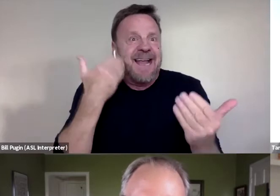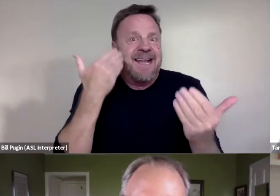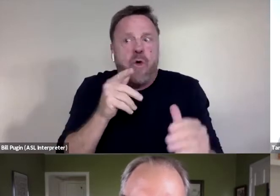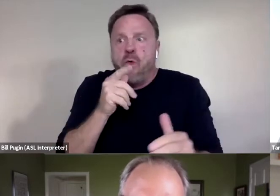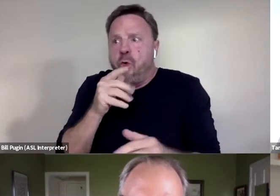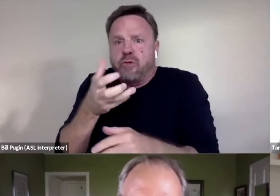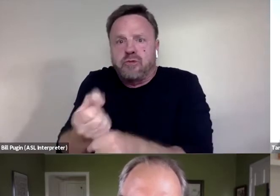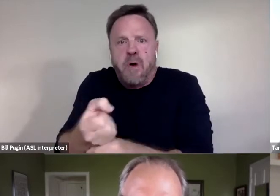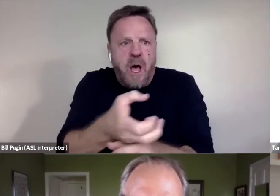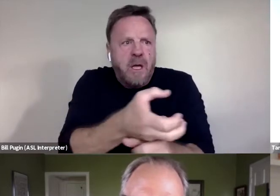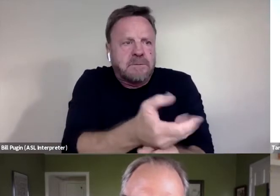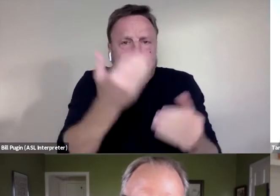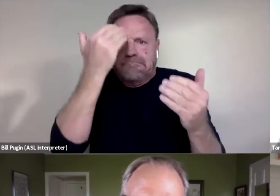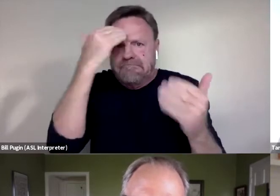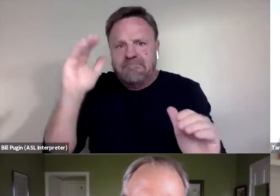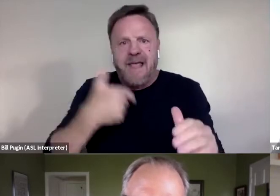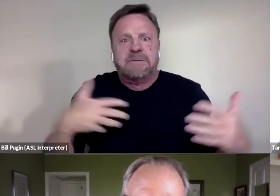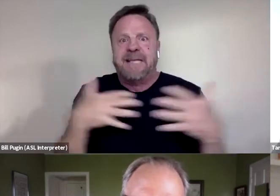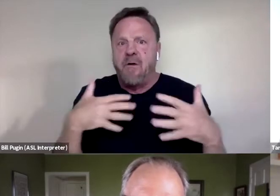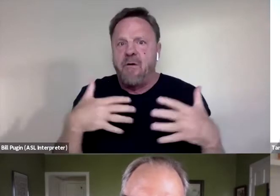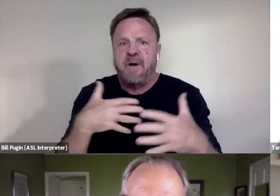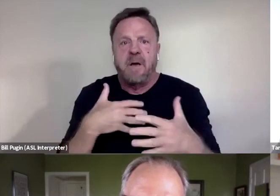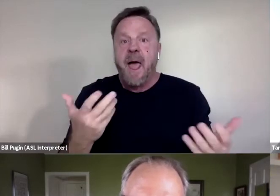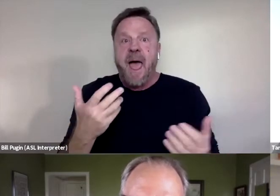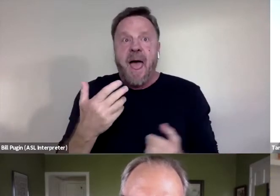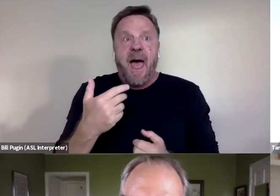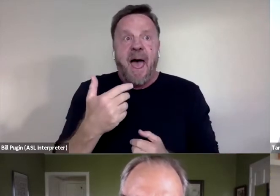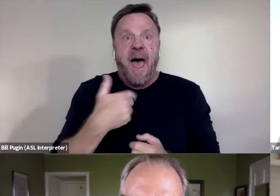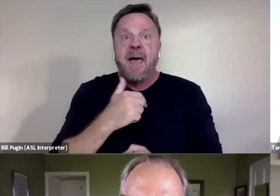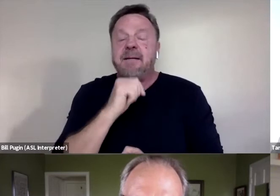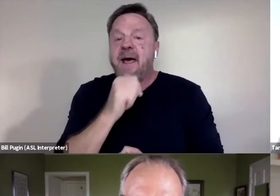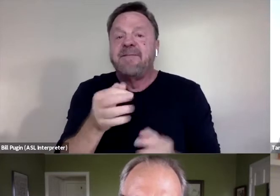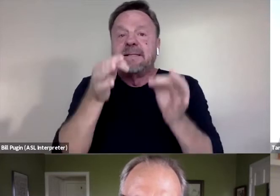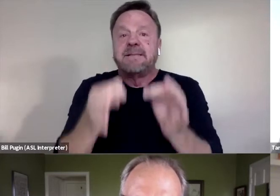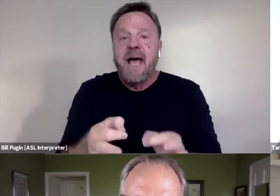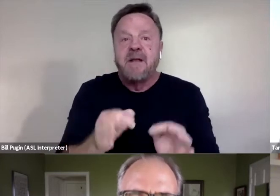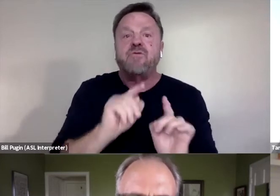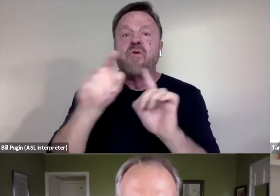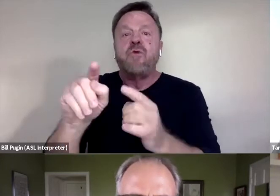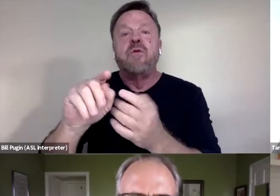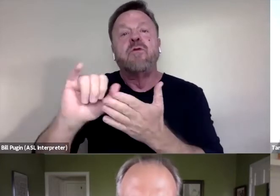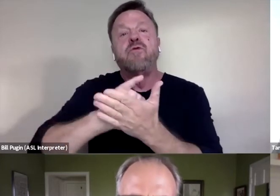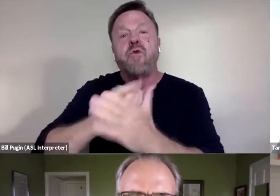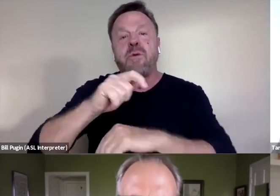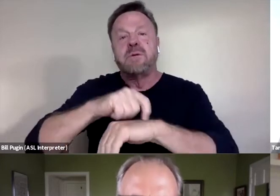I was terrified. I hadn't even decided to go to The New York Times when I met Amy and Kirby.